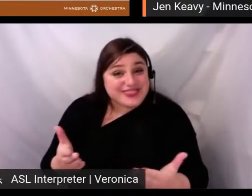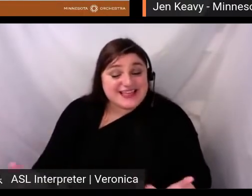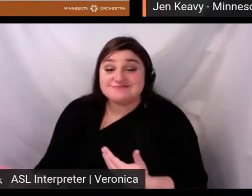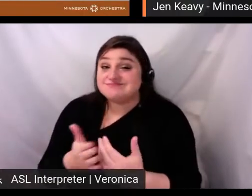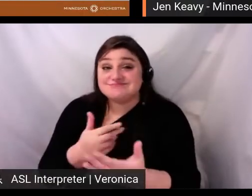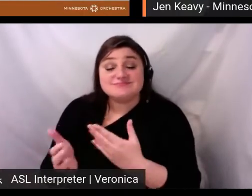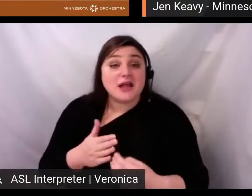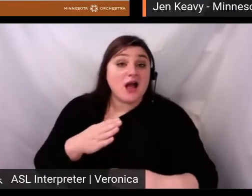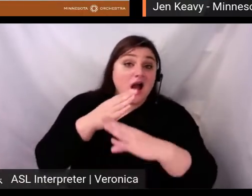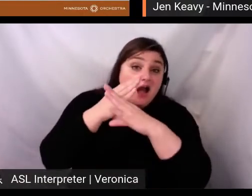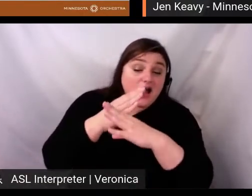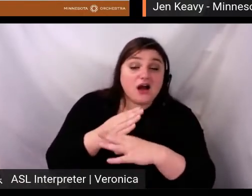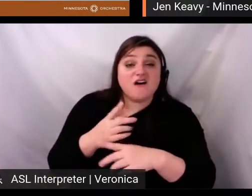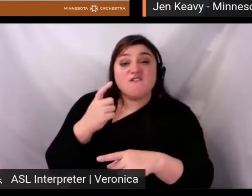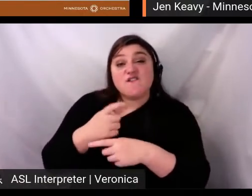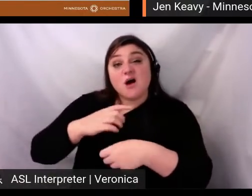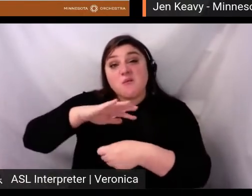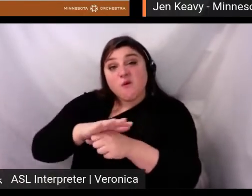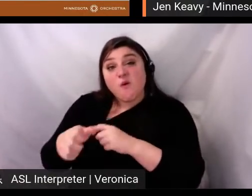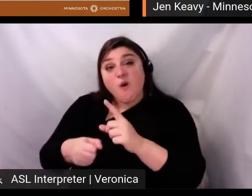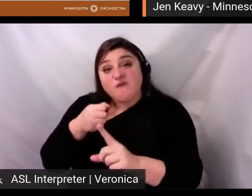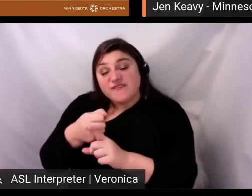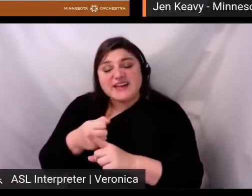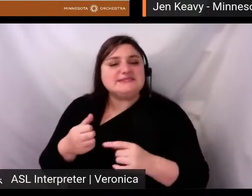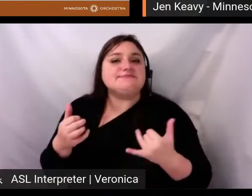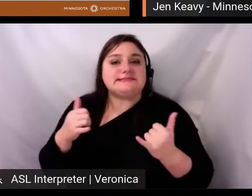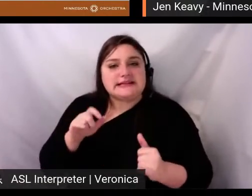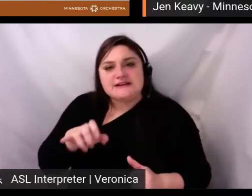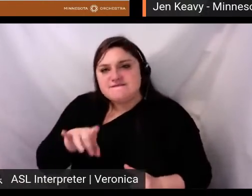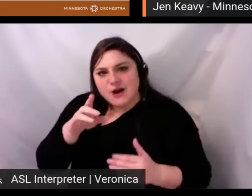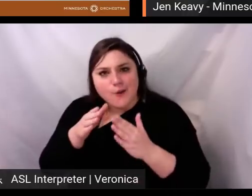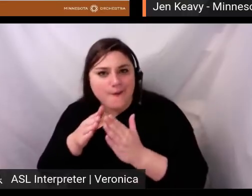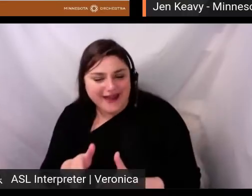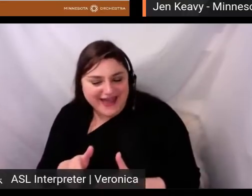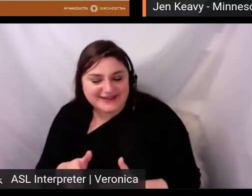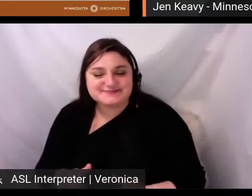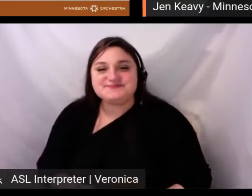of the pandemic, our sustained messaging around gratitude and